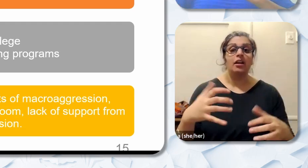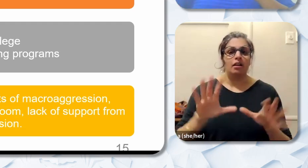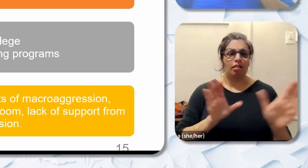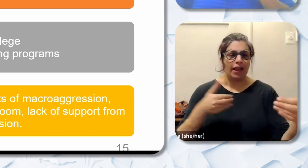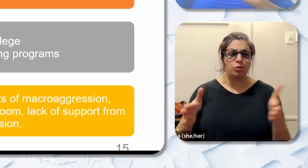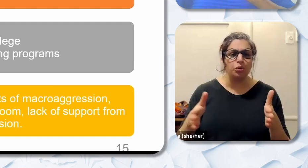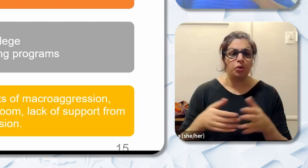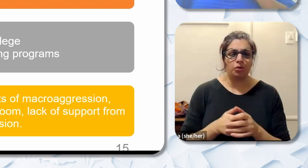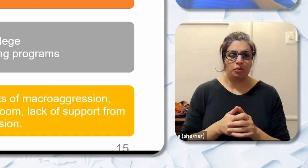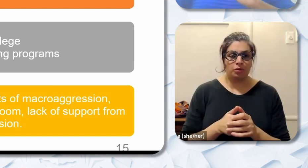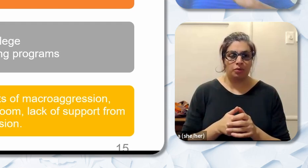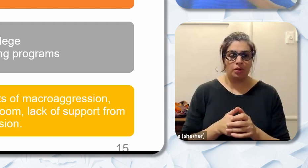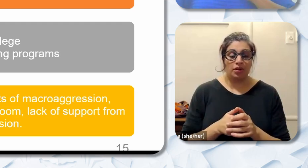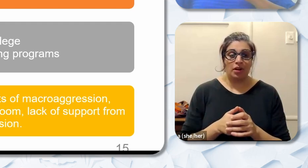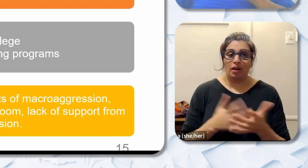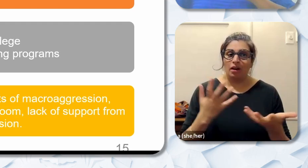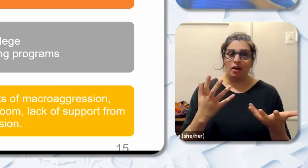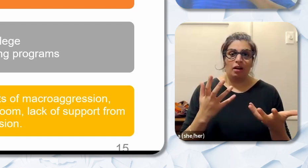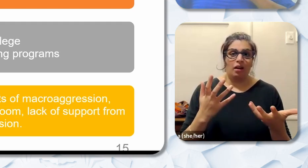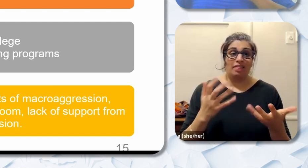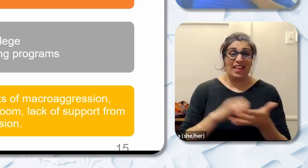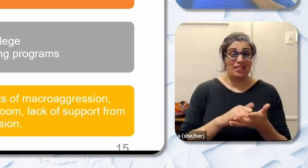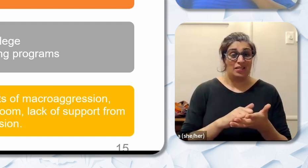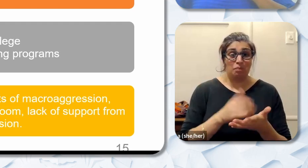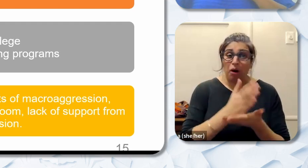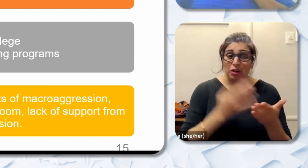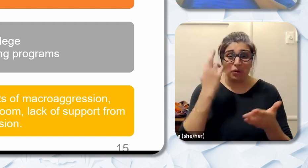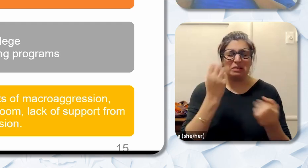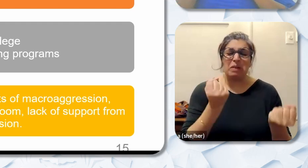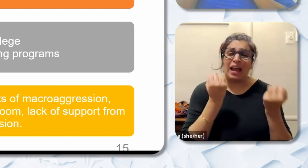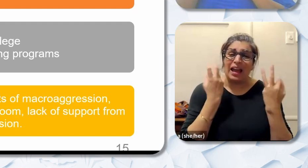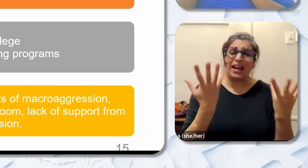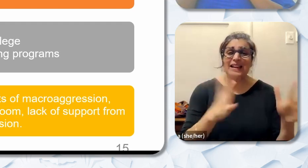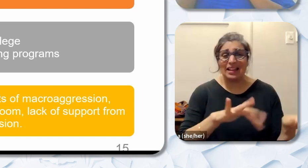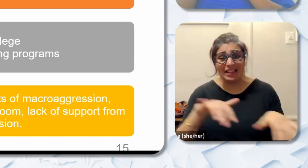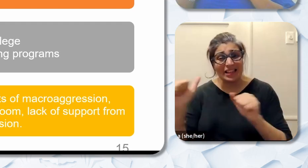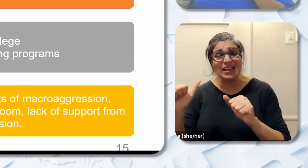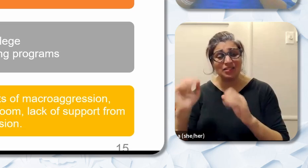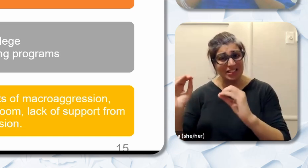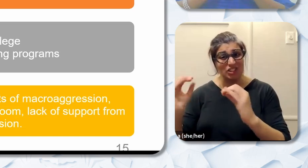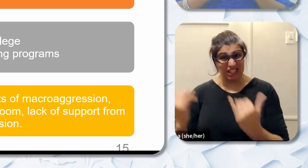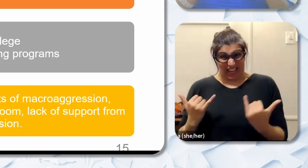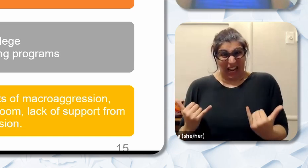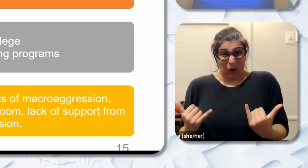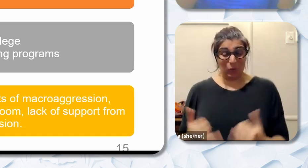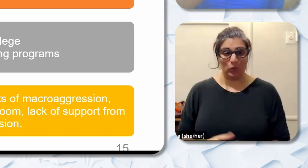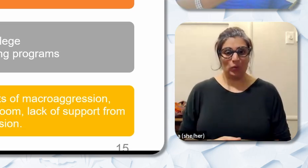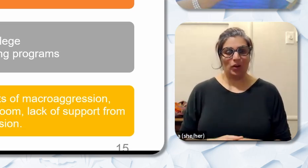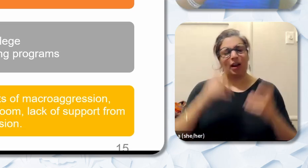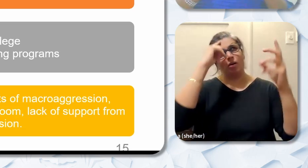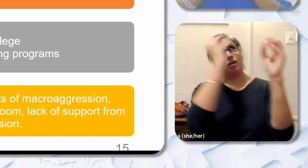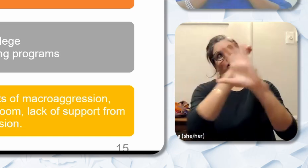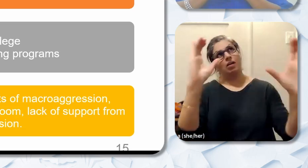many to leave the profession today. Now as we pause and consider and think historically what